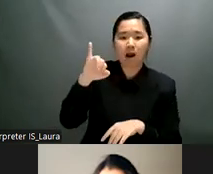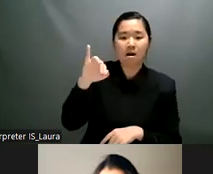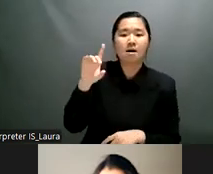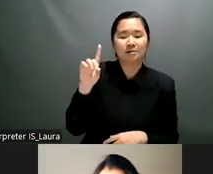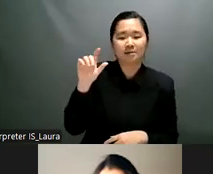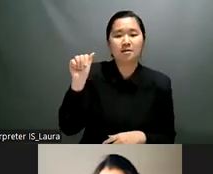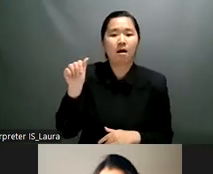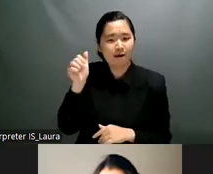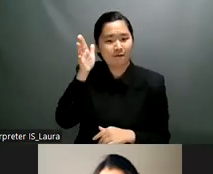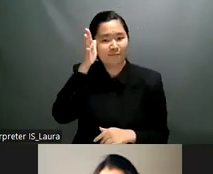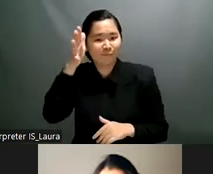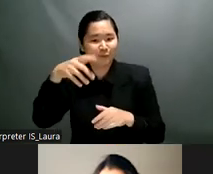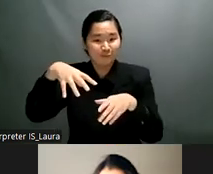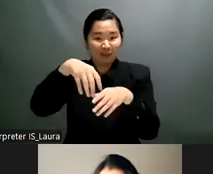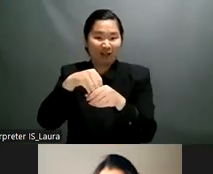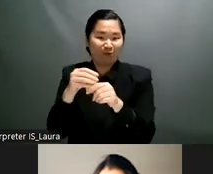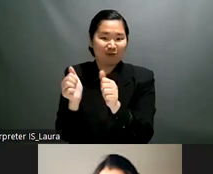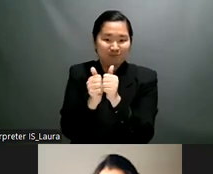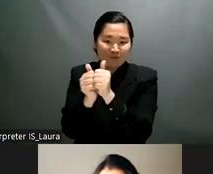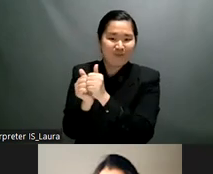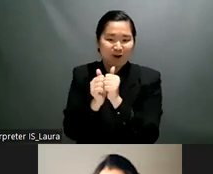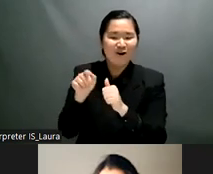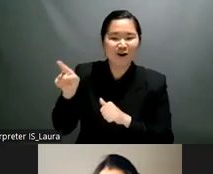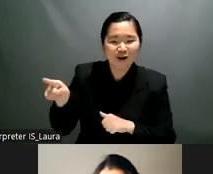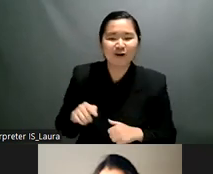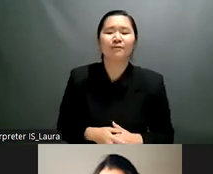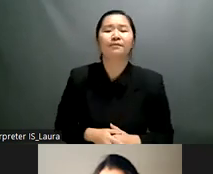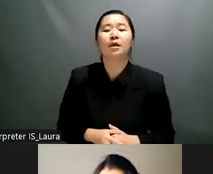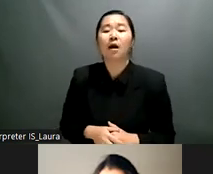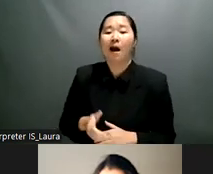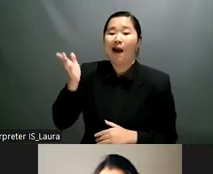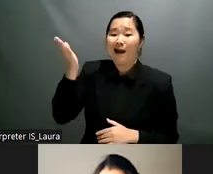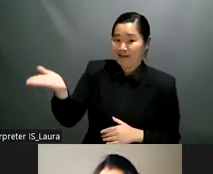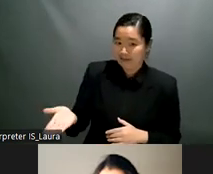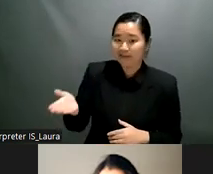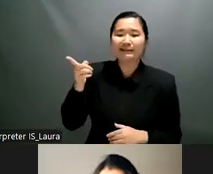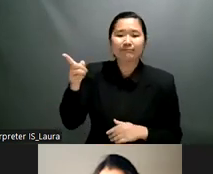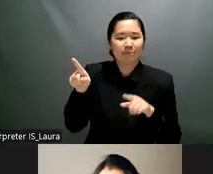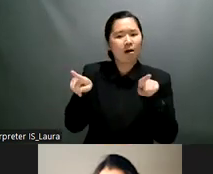which works to promote and advance the rights of persons with psychosocial disabilities elizabeth